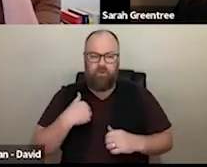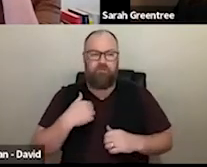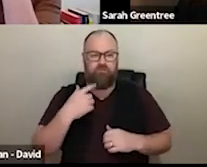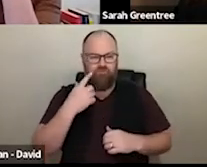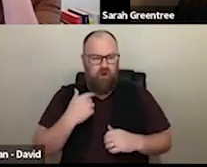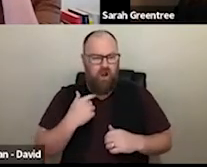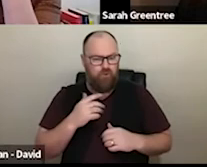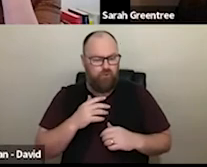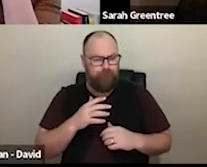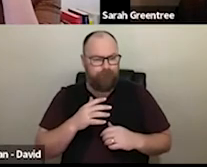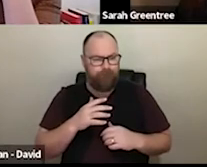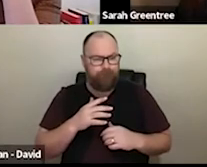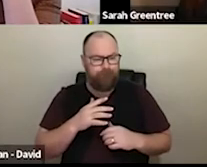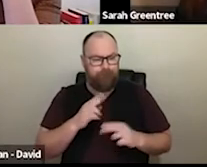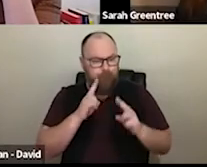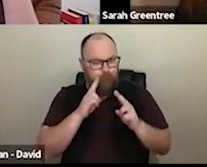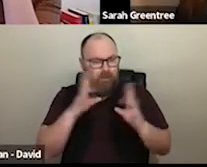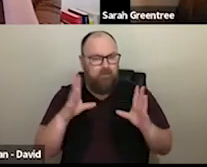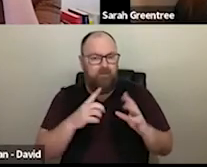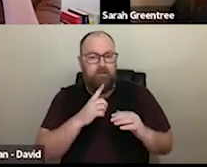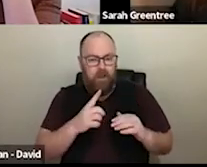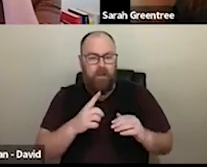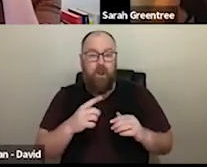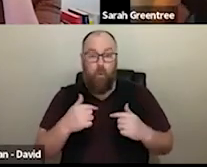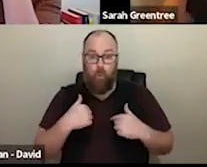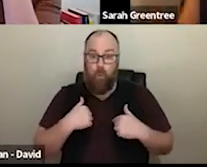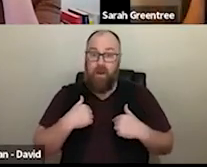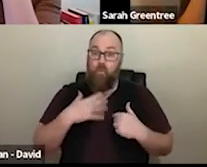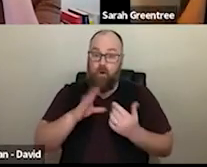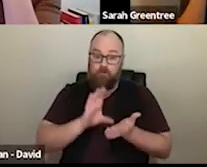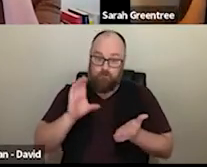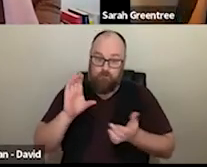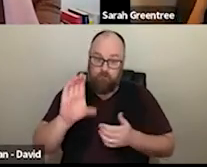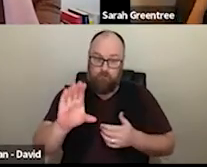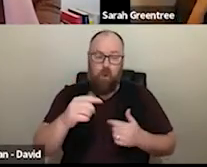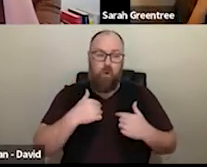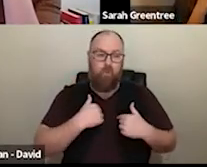we're looking to inventory for your investment is The small to medium sectors, so organizations